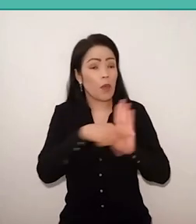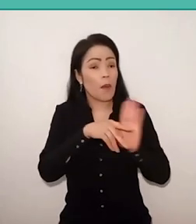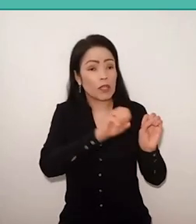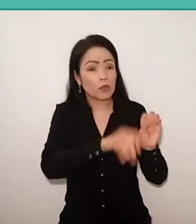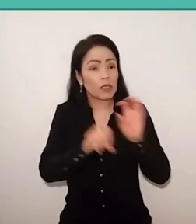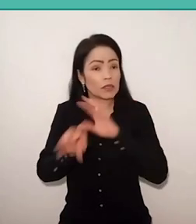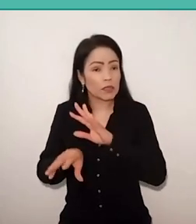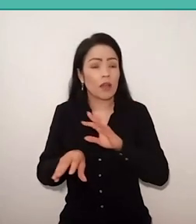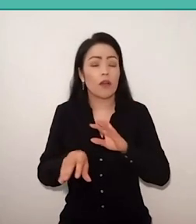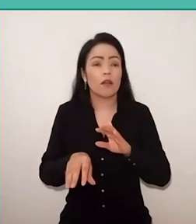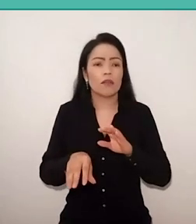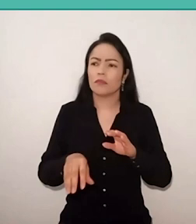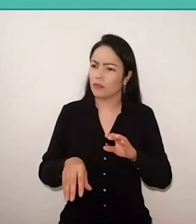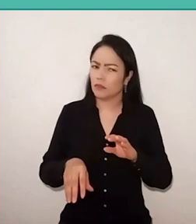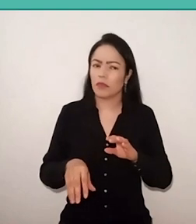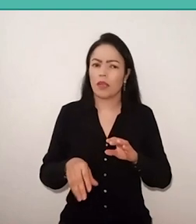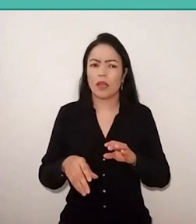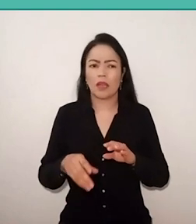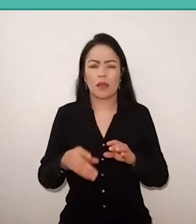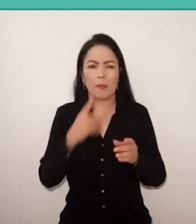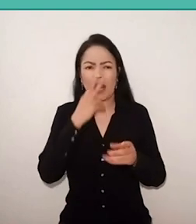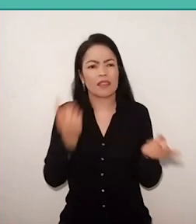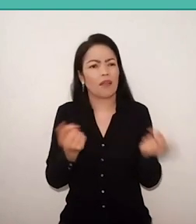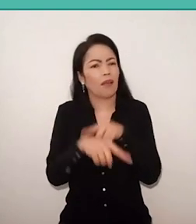it has neither head nor logic. Why?